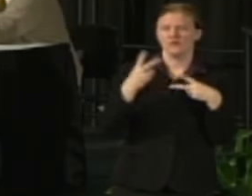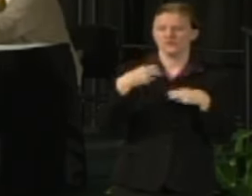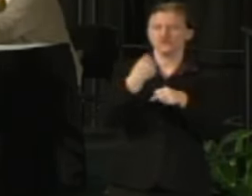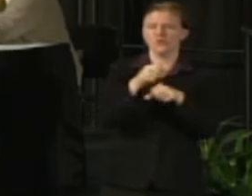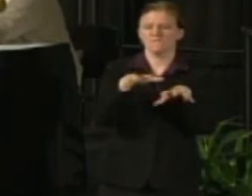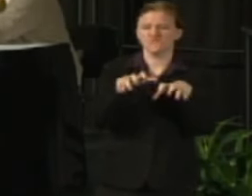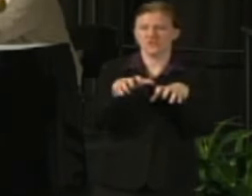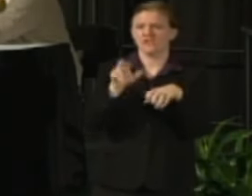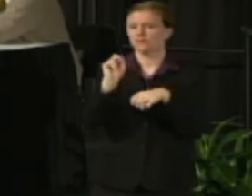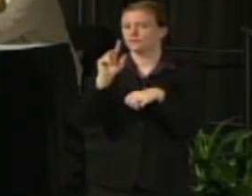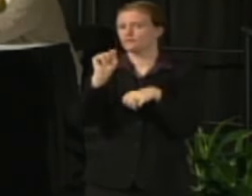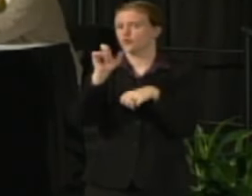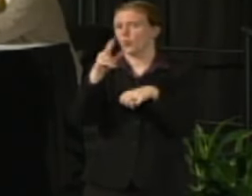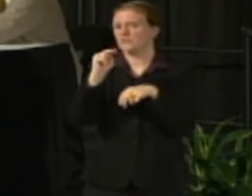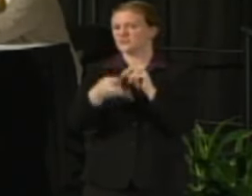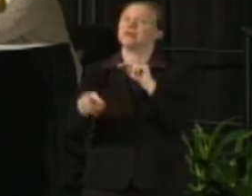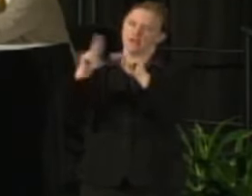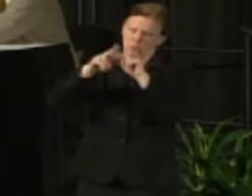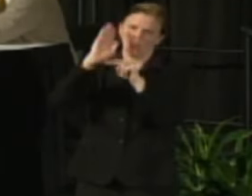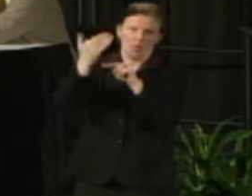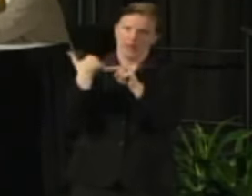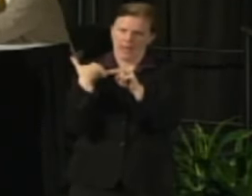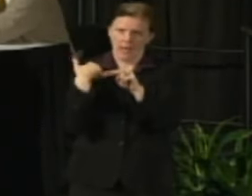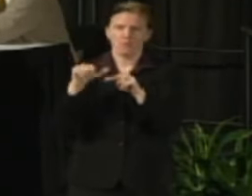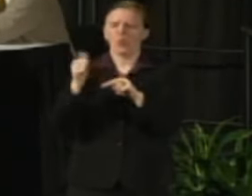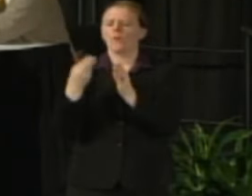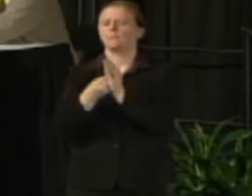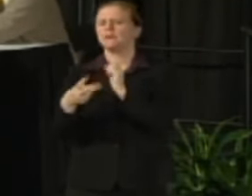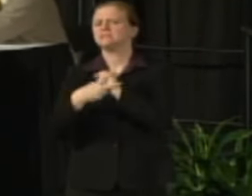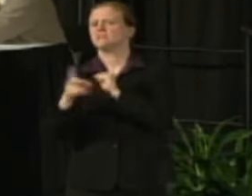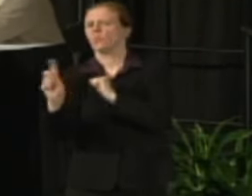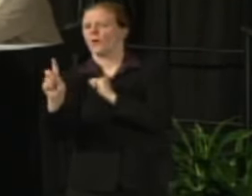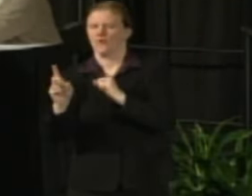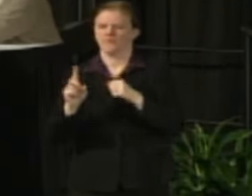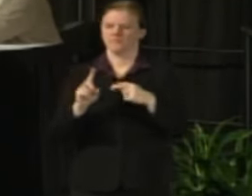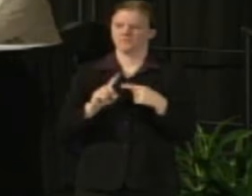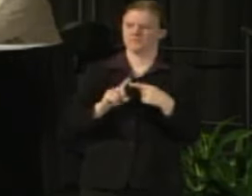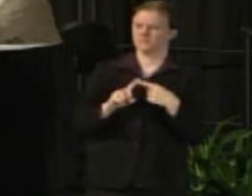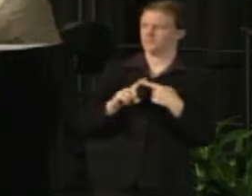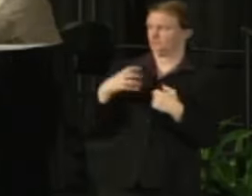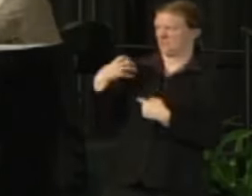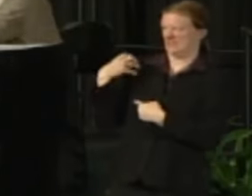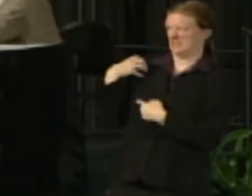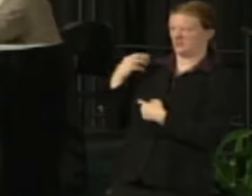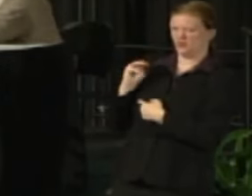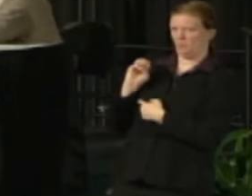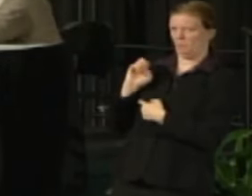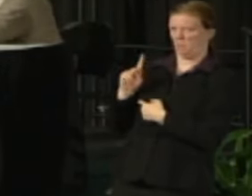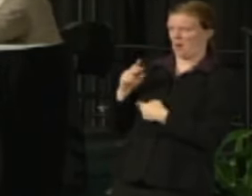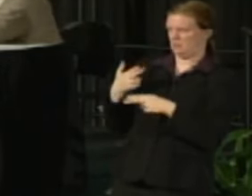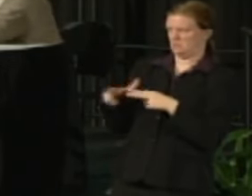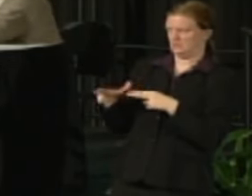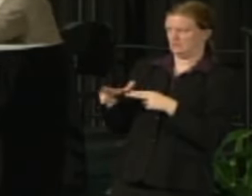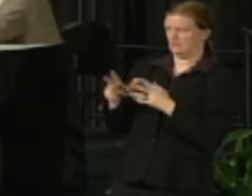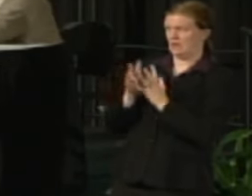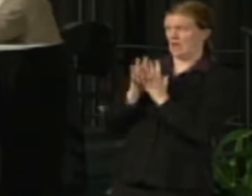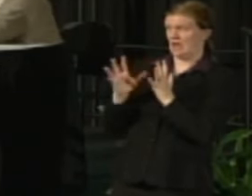where are the savings coming in any kind of significant way? Chancellor Mone: Just if I could interject, a lot of the things we haven't covered is